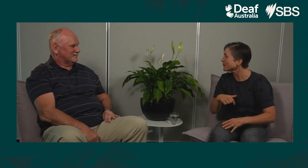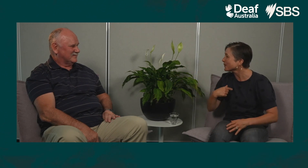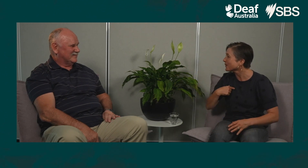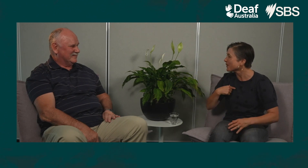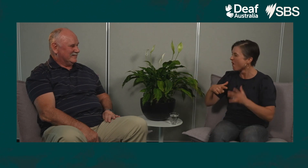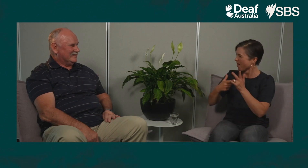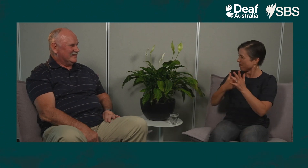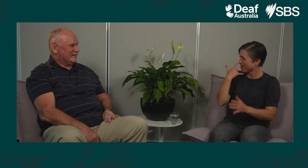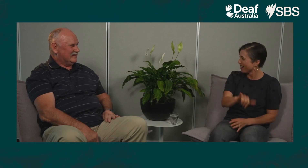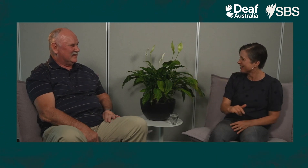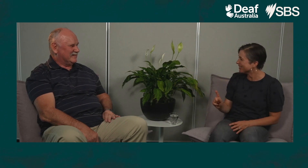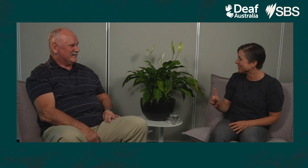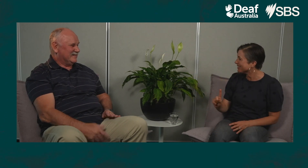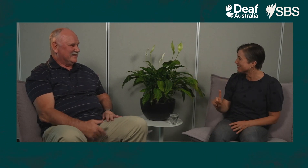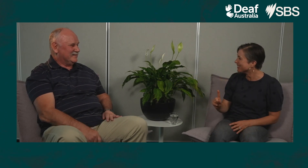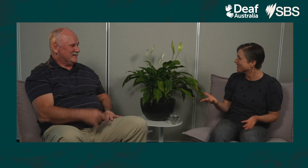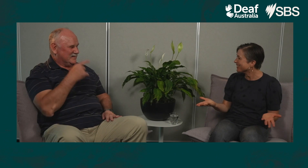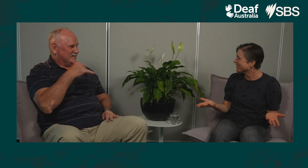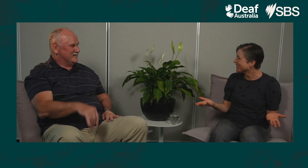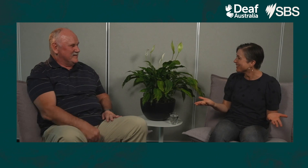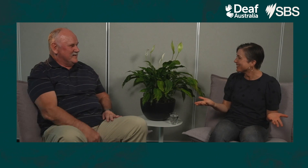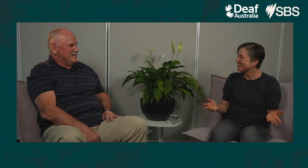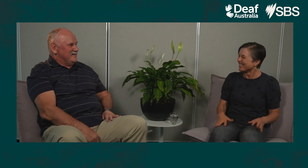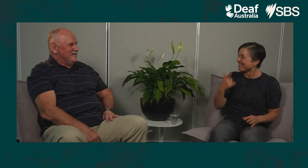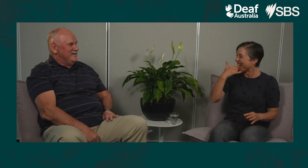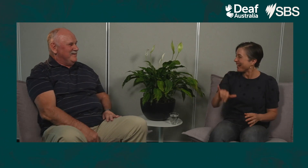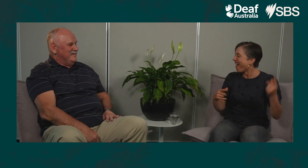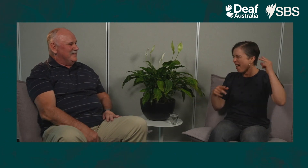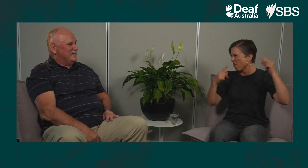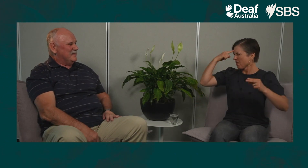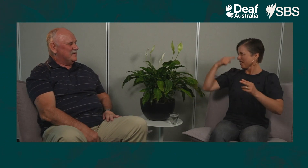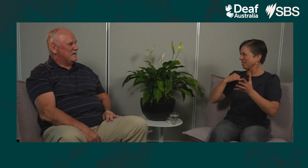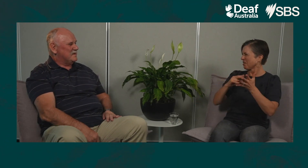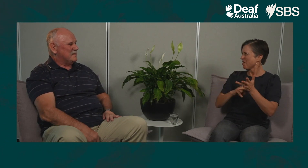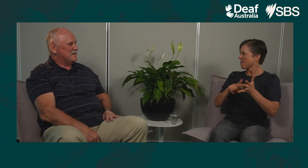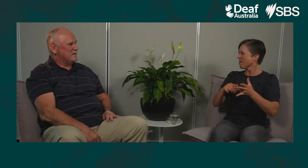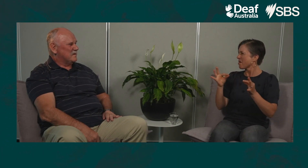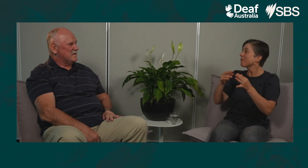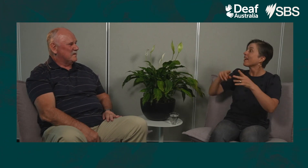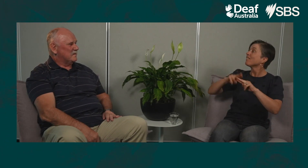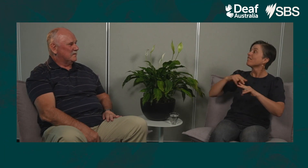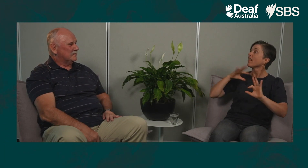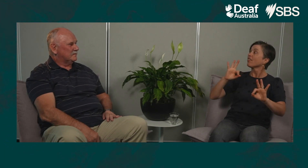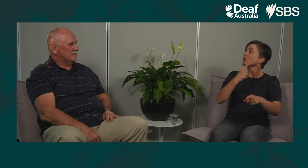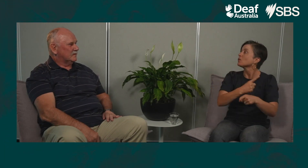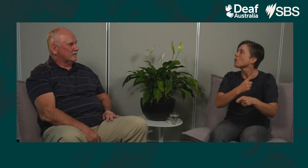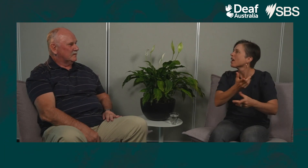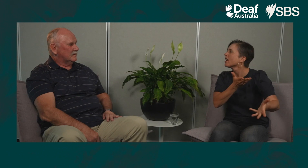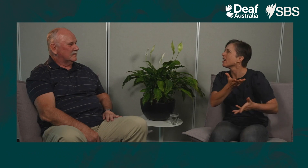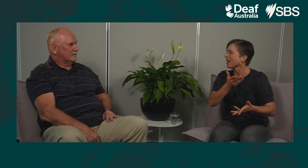'Hello everyone, I am Deaf!' Or is it just too bad for them? Oh it’s their problem I think bad luck on them if they think I am a snob for not talking.